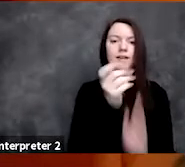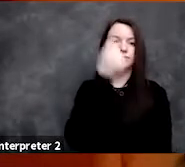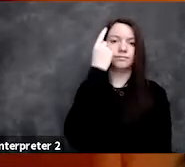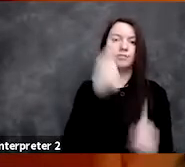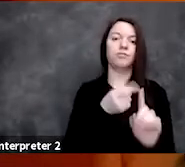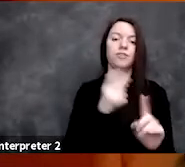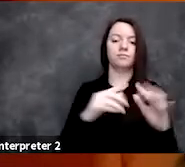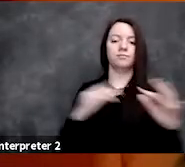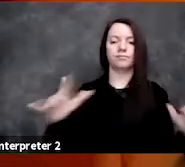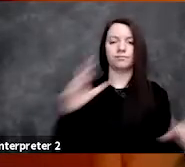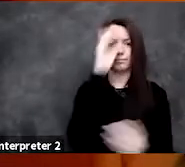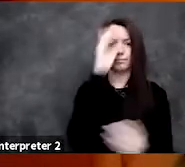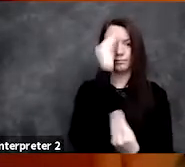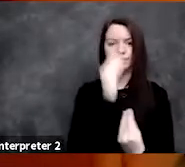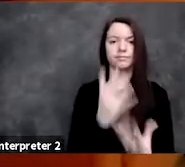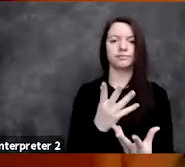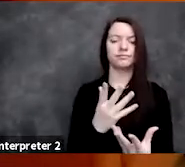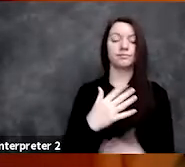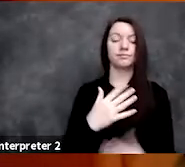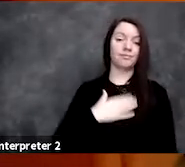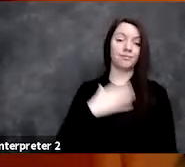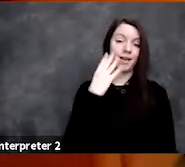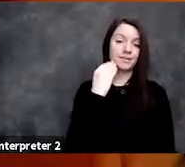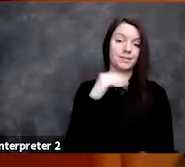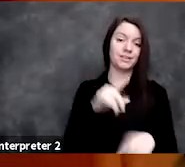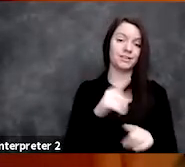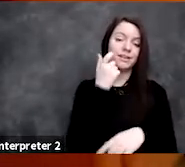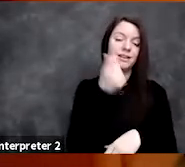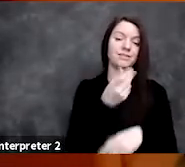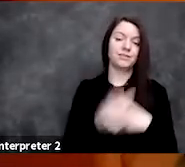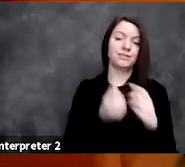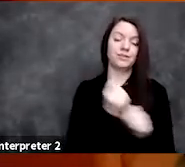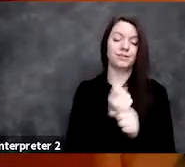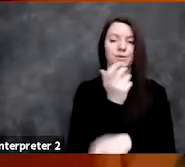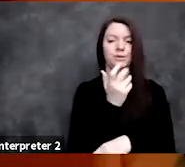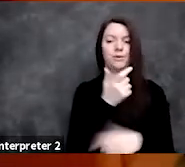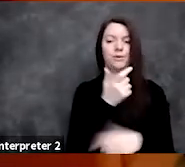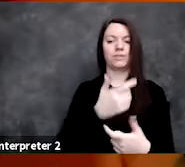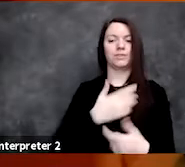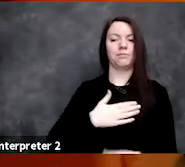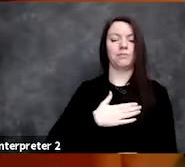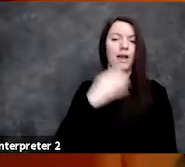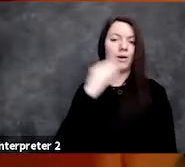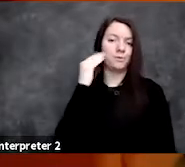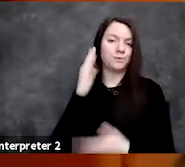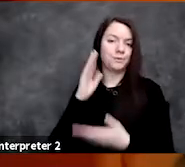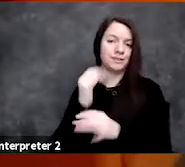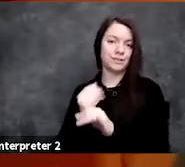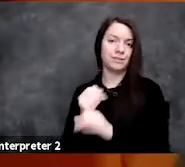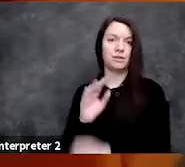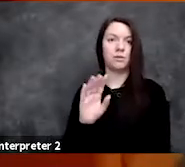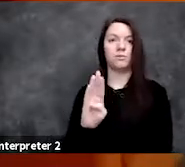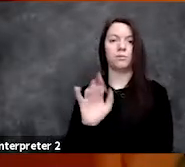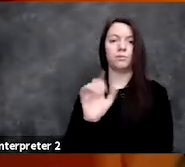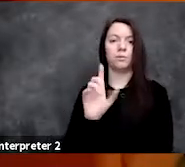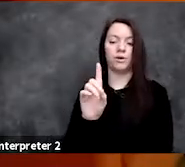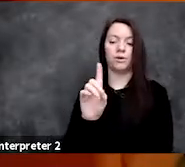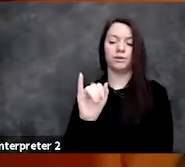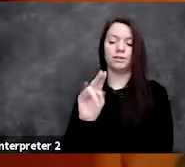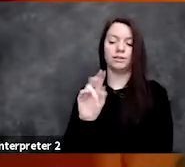I can speak from my own experience over the last few years watching my host institution, the Broad Institute of MIT and Harvard,